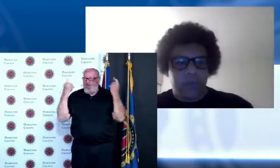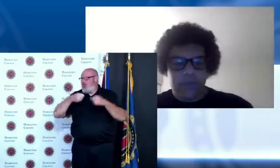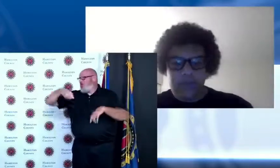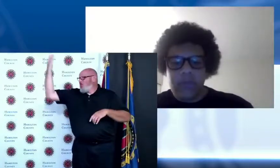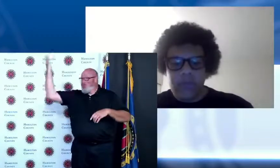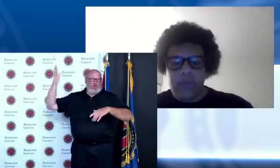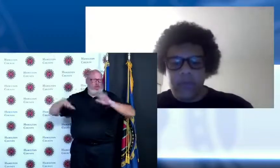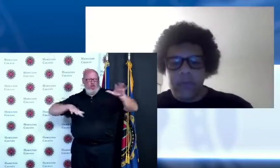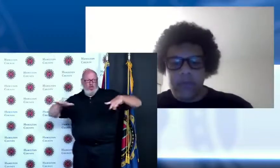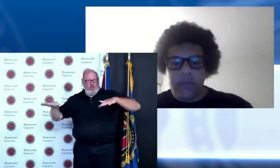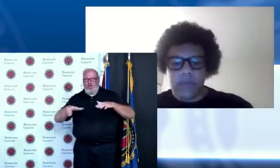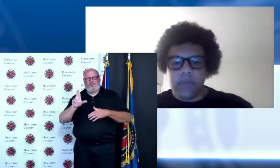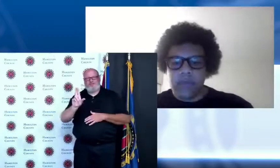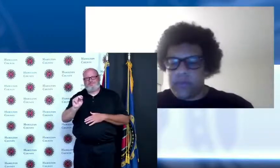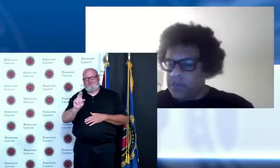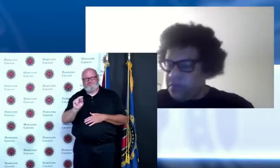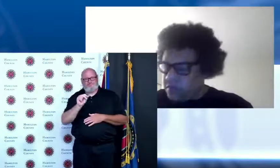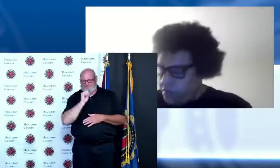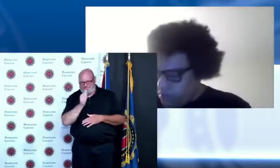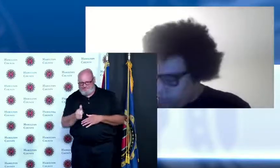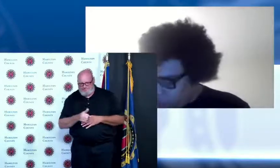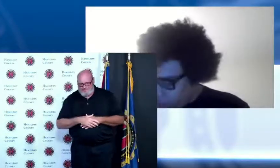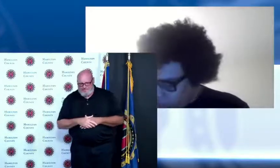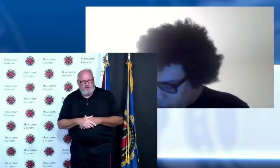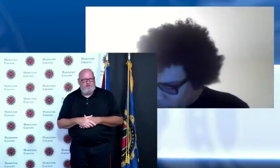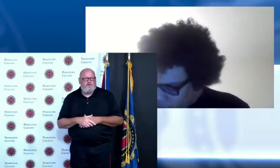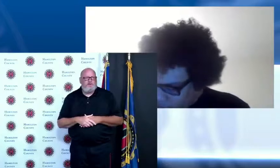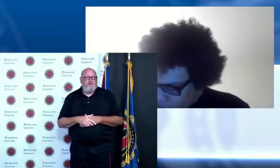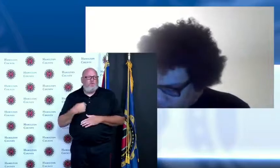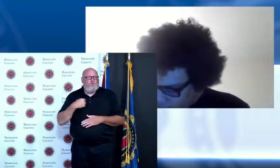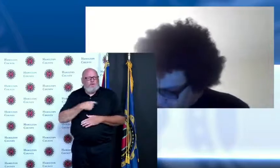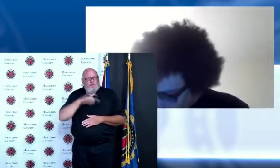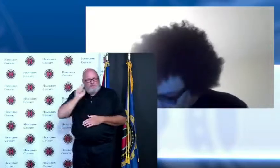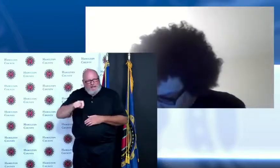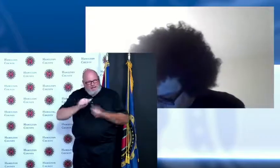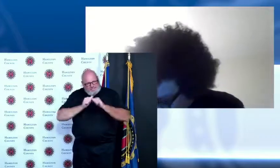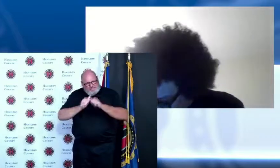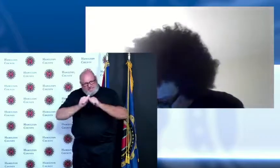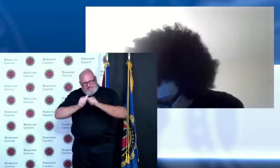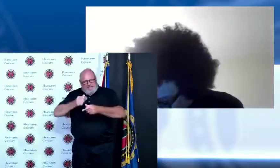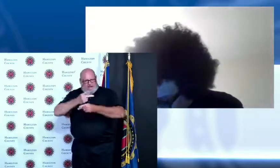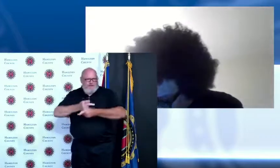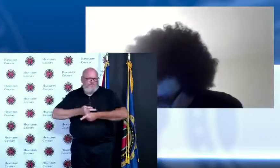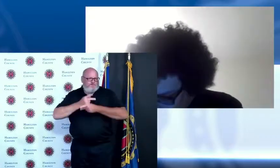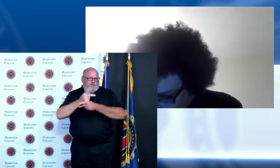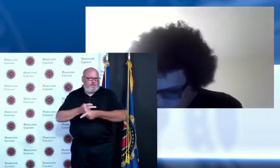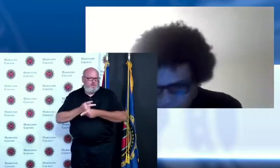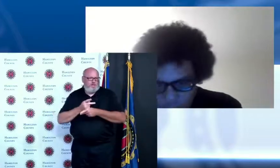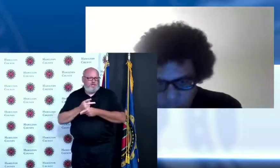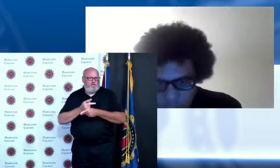and we must as a community continue to be cautious that cautious cautious will look different for